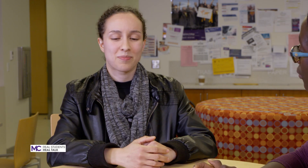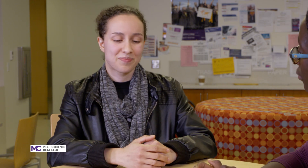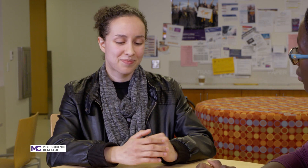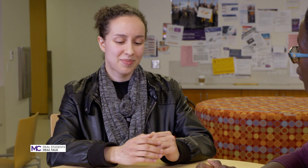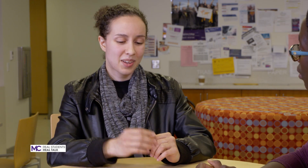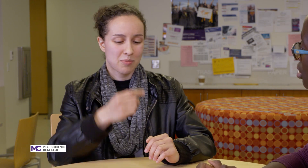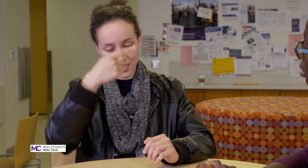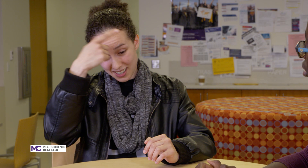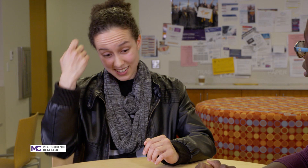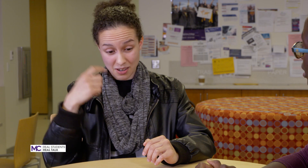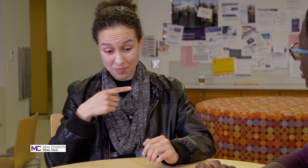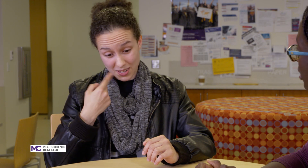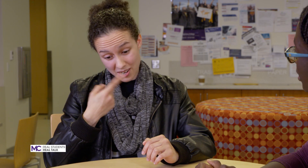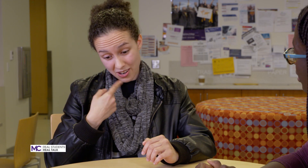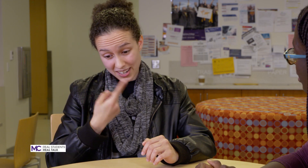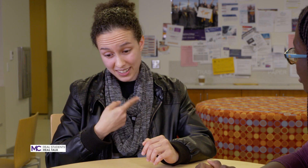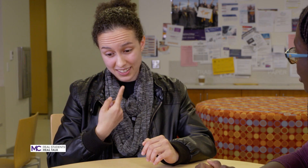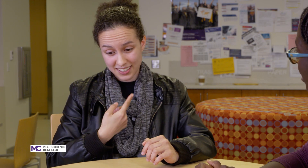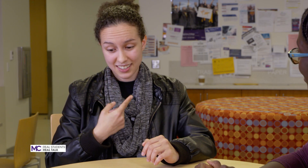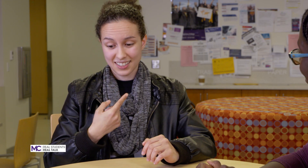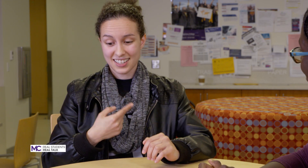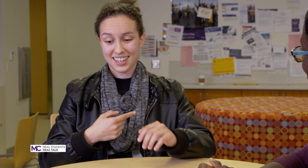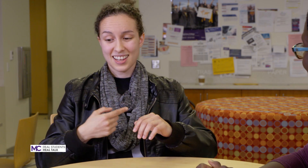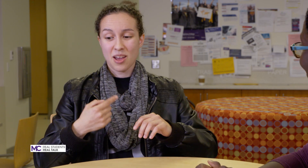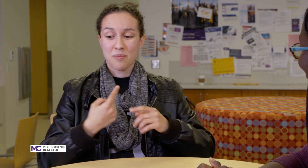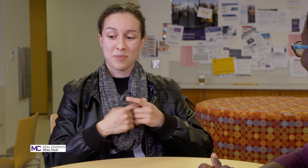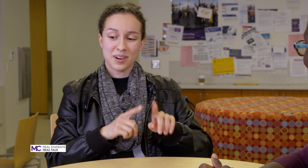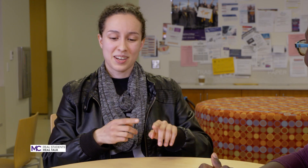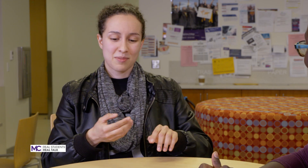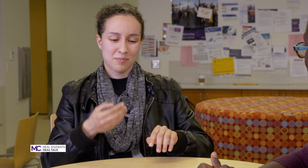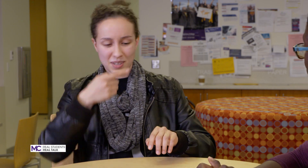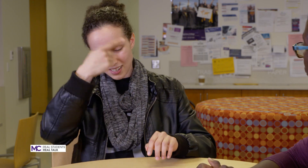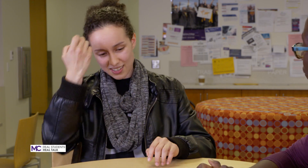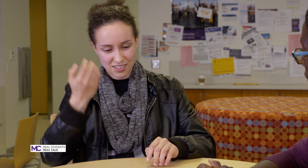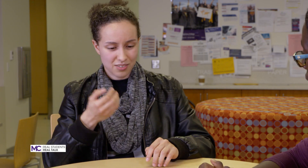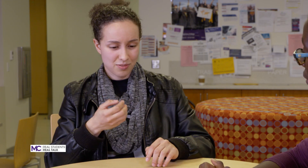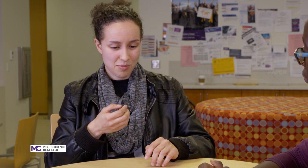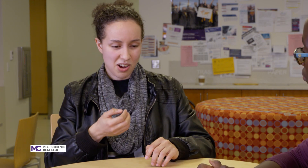because I'm hearing but because of my